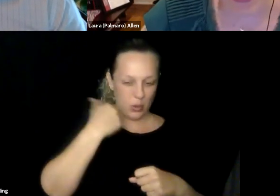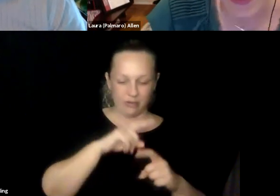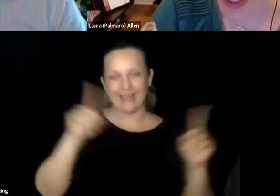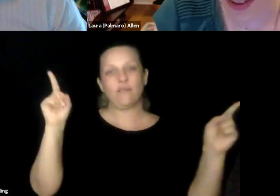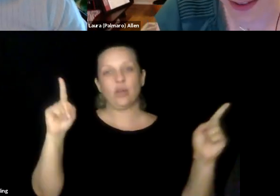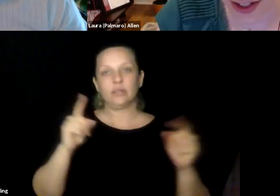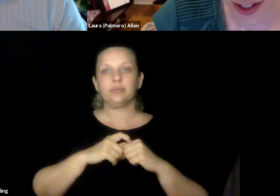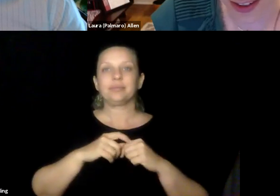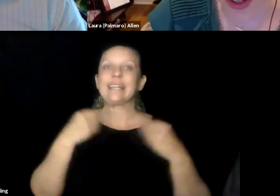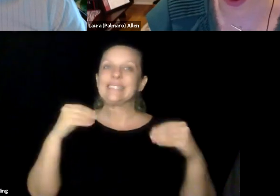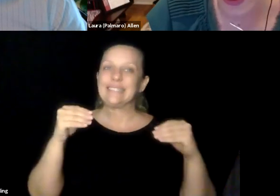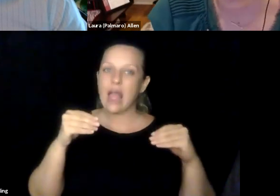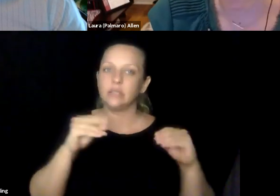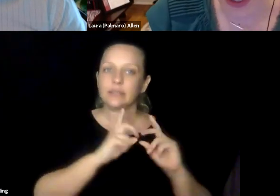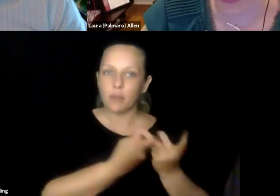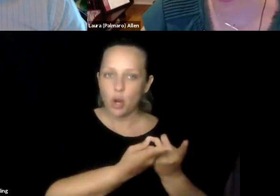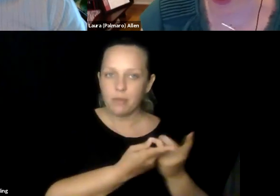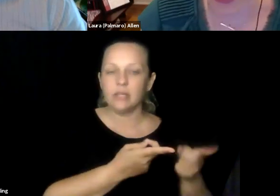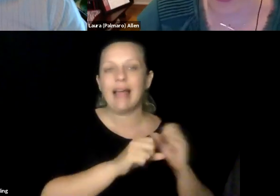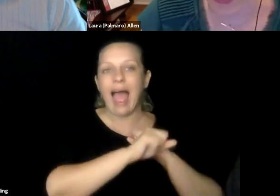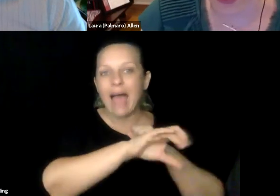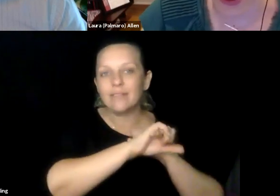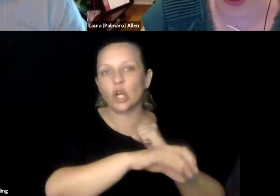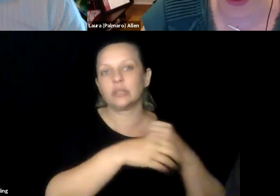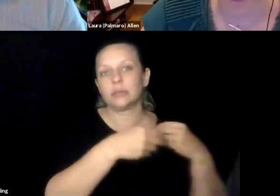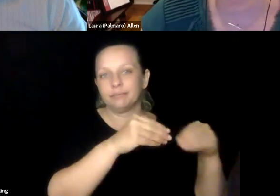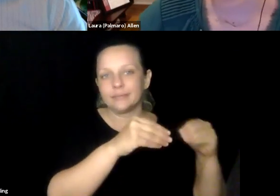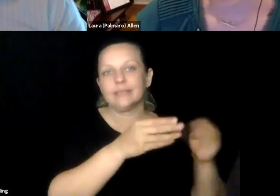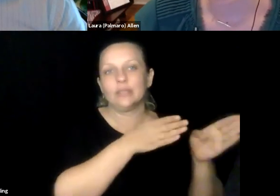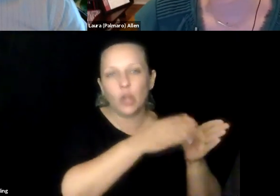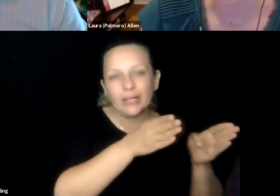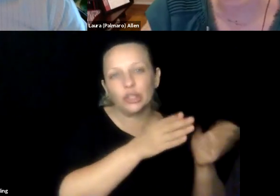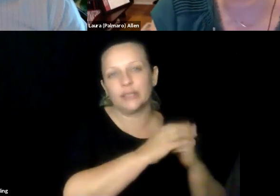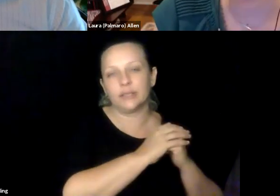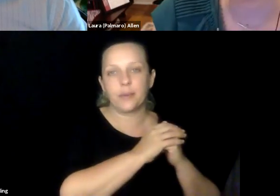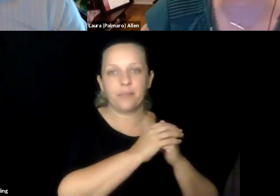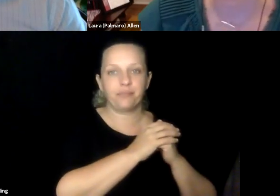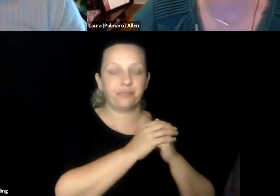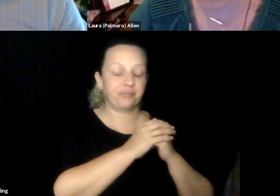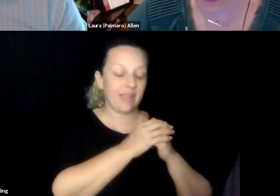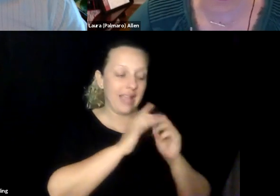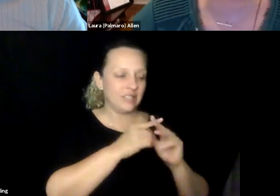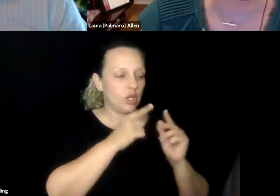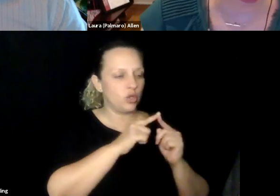college. And working in a totally different area than I do now. This was 11 years ago. I was work can in the sales division and working in